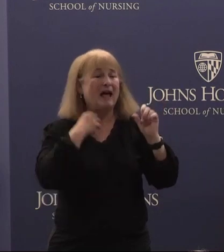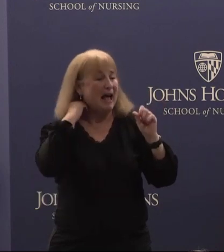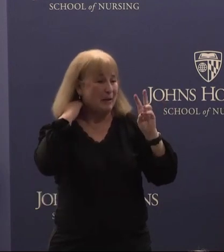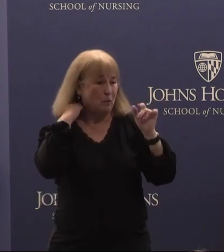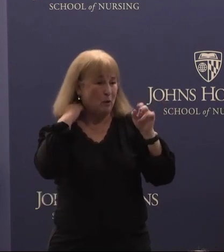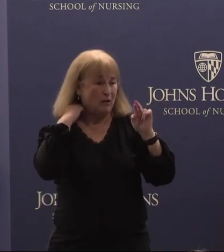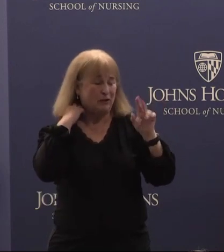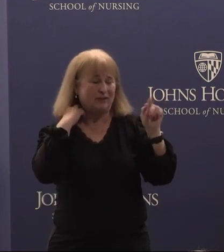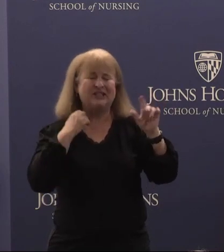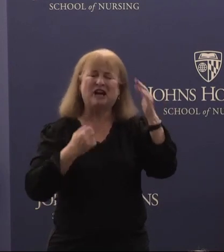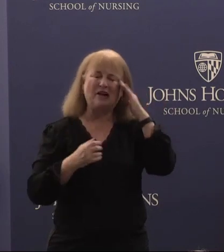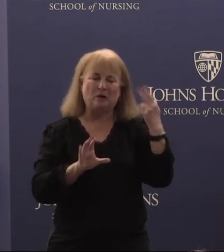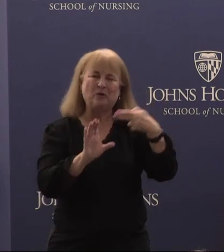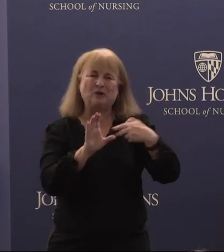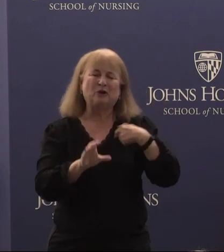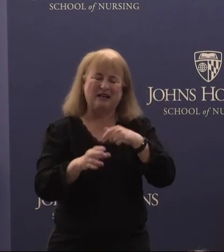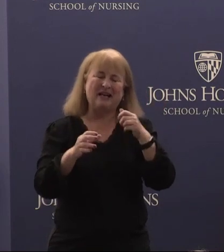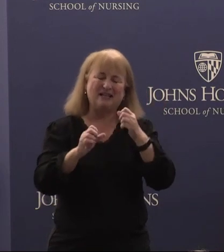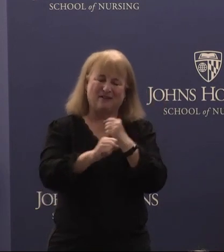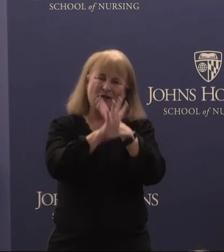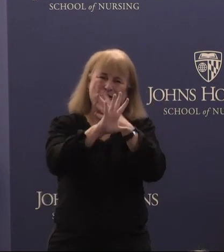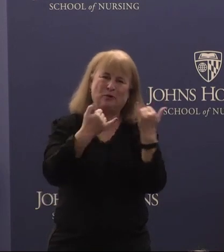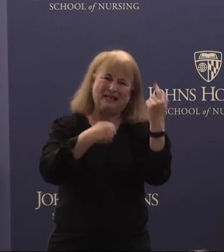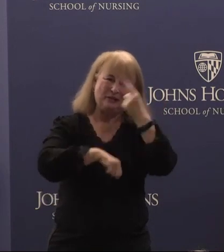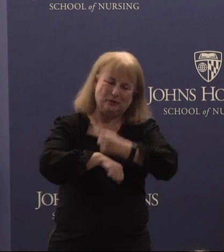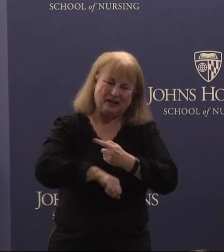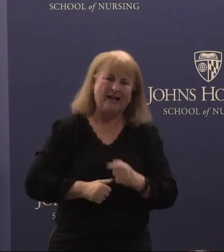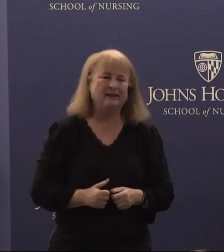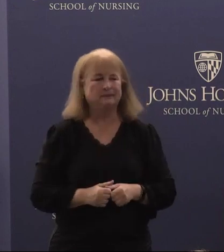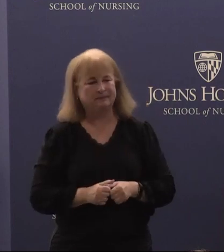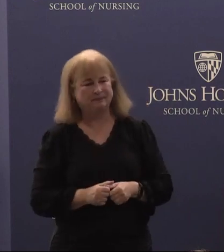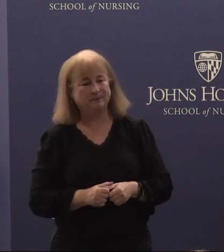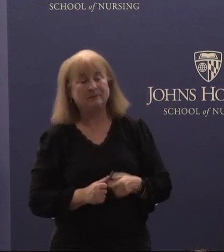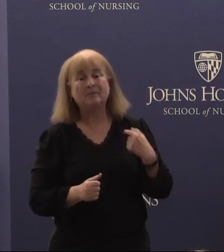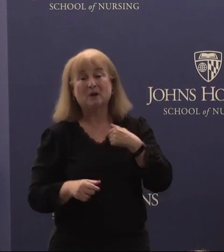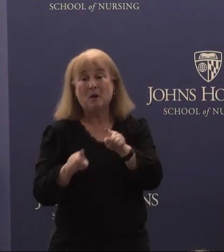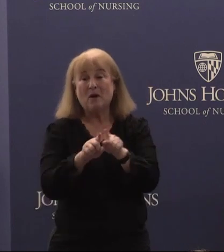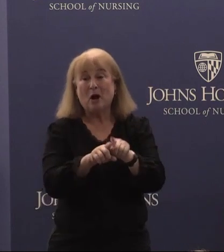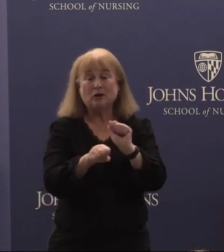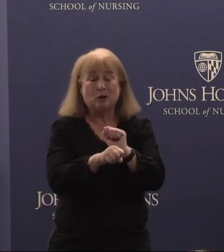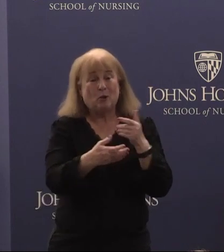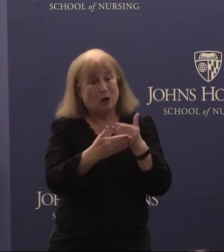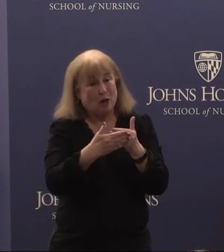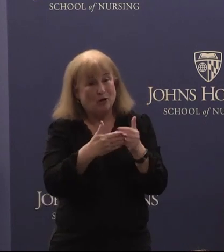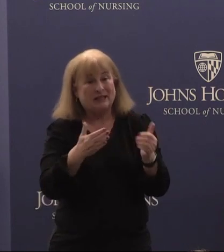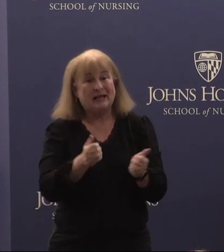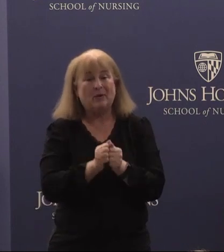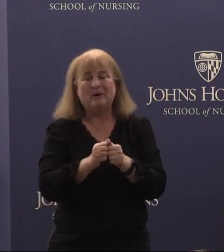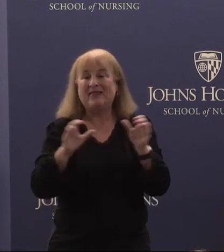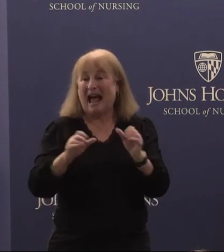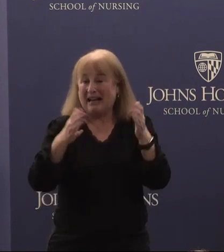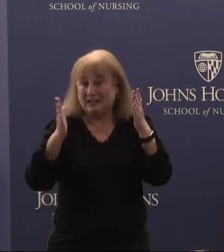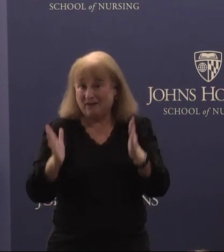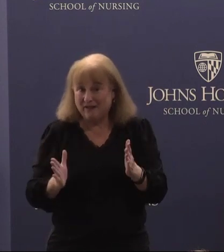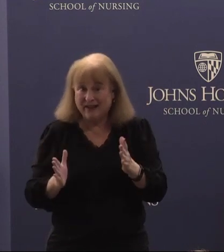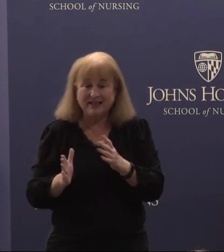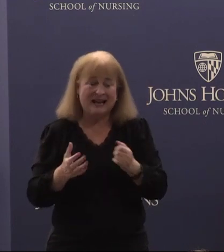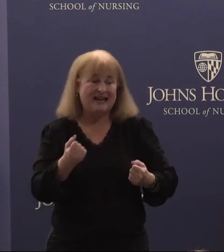I know you're joining us virtually today. We also work very closely with the activist and advocacy